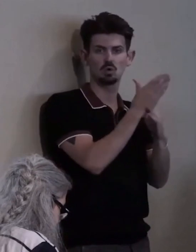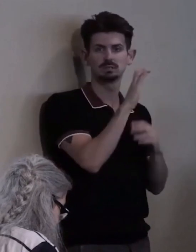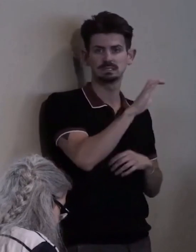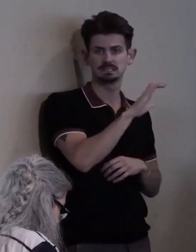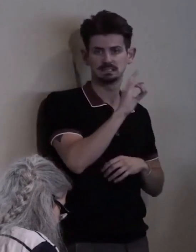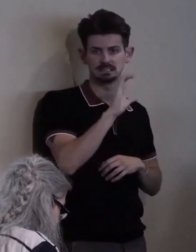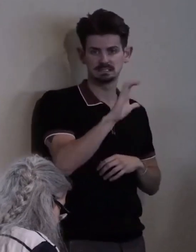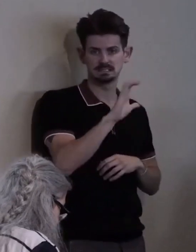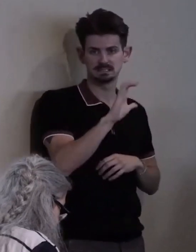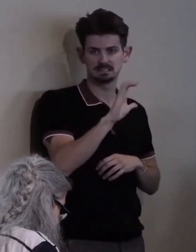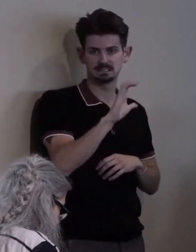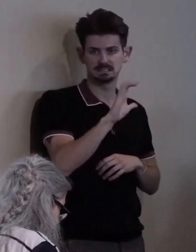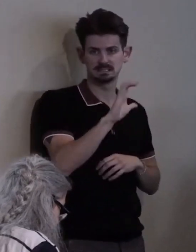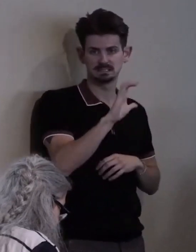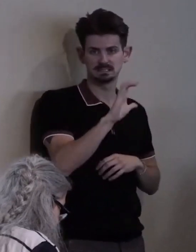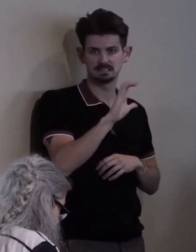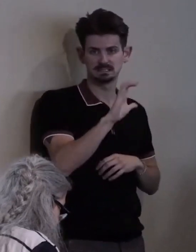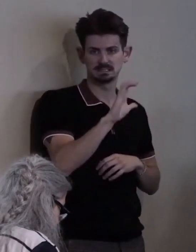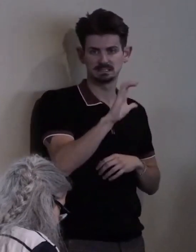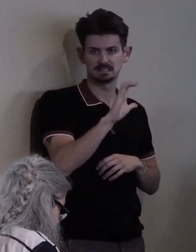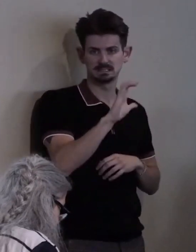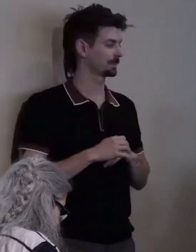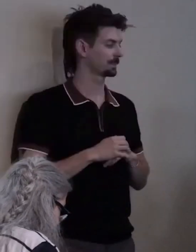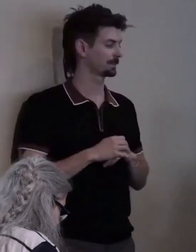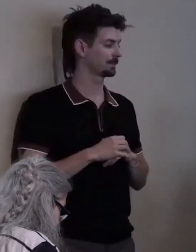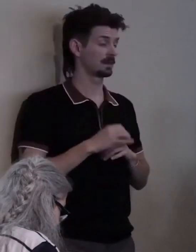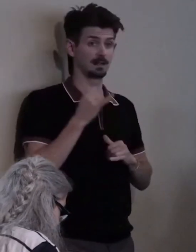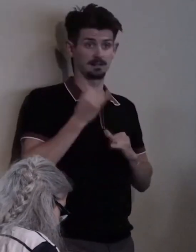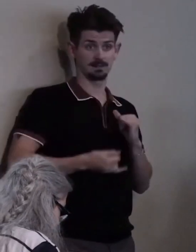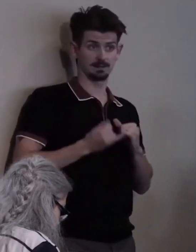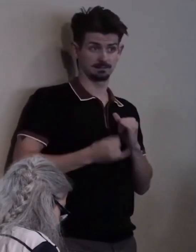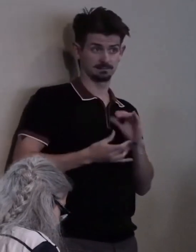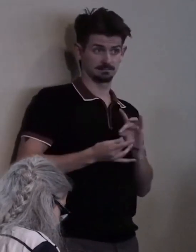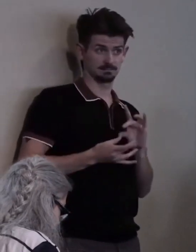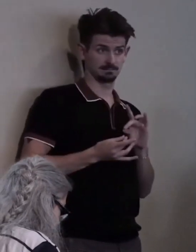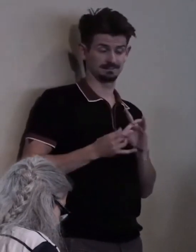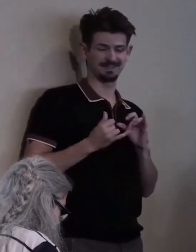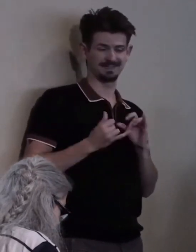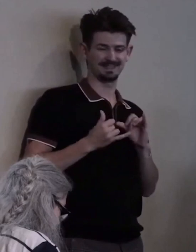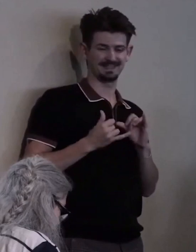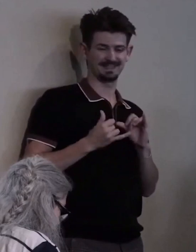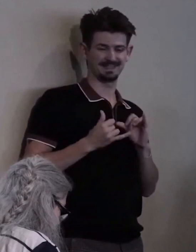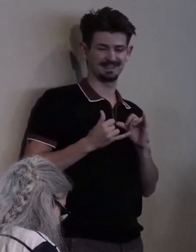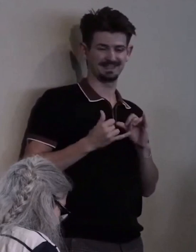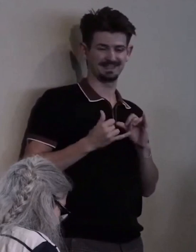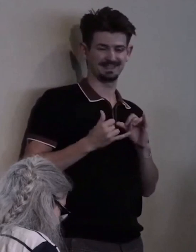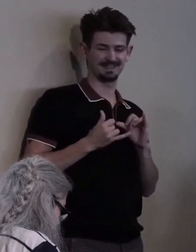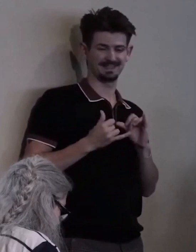Finally, this award is given each year in memory of Paul Bilzi